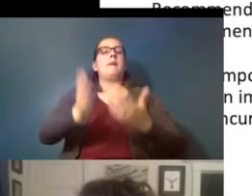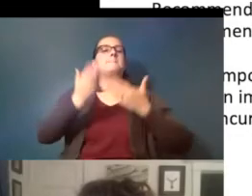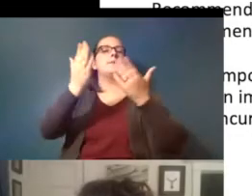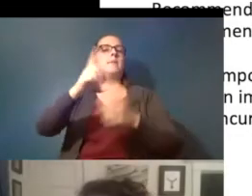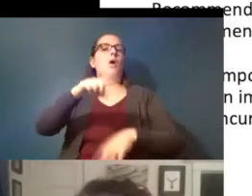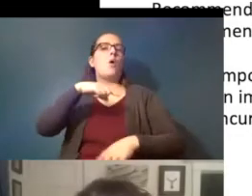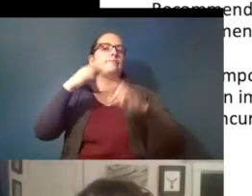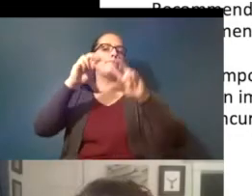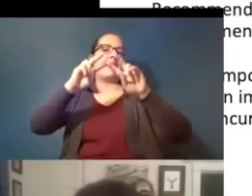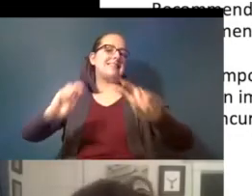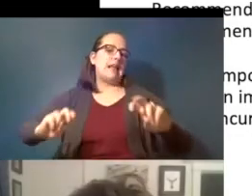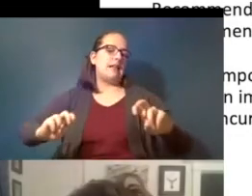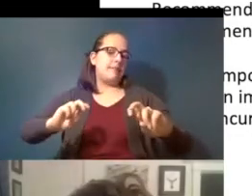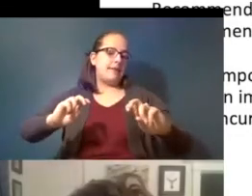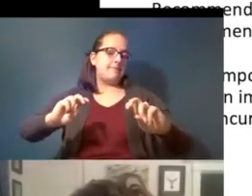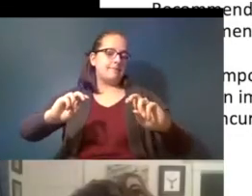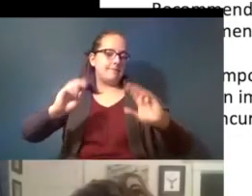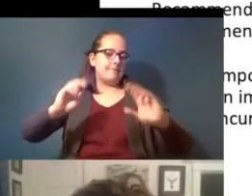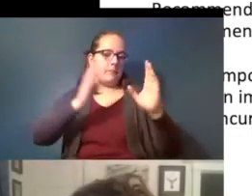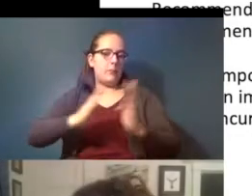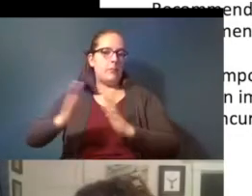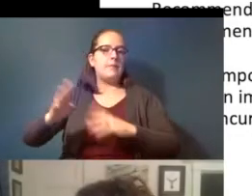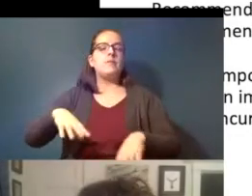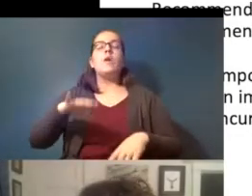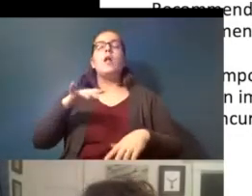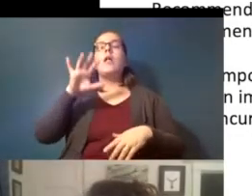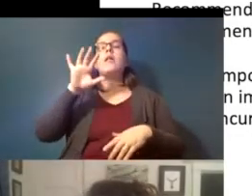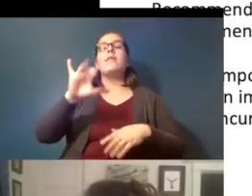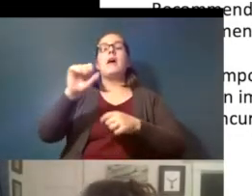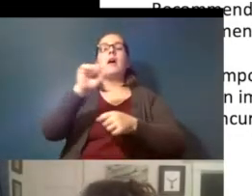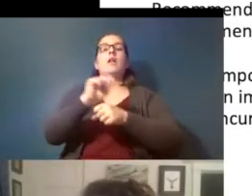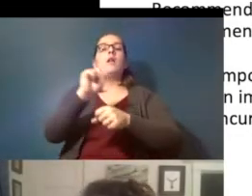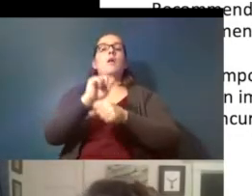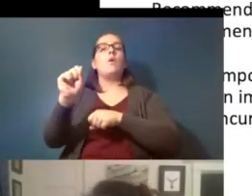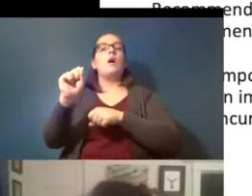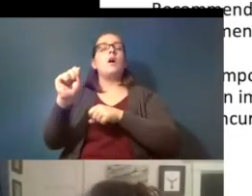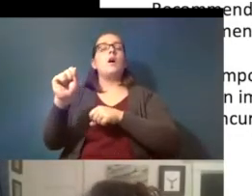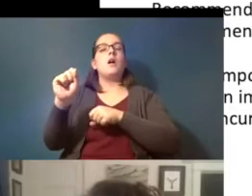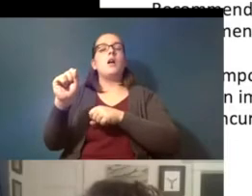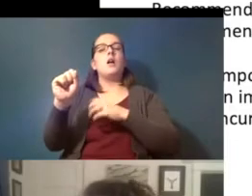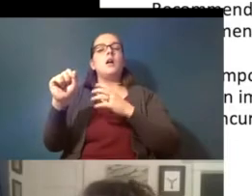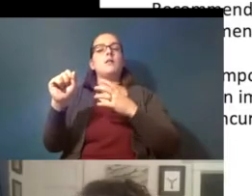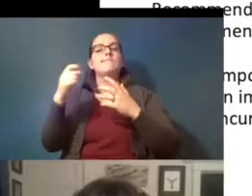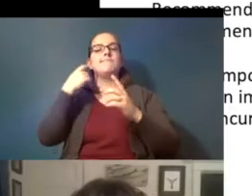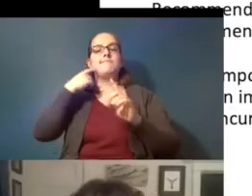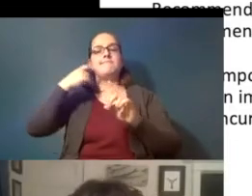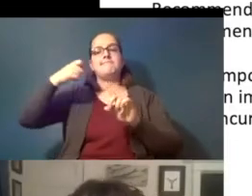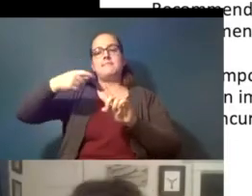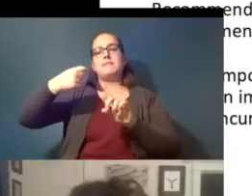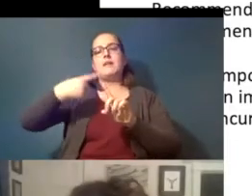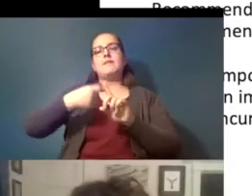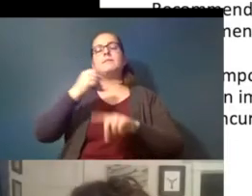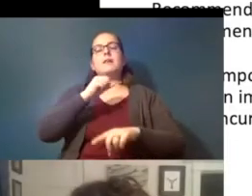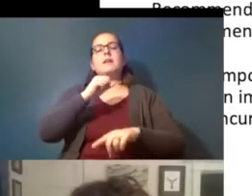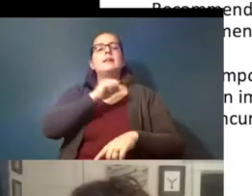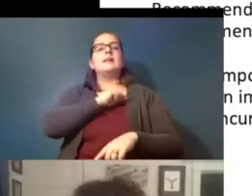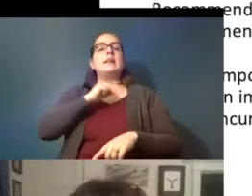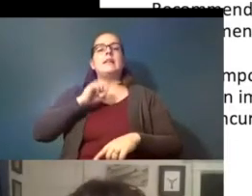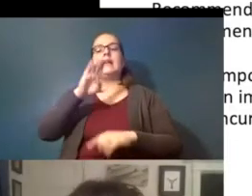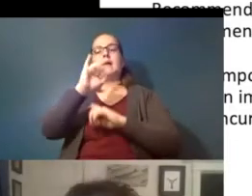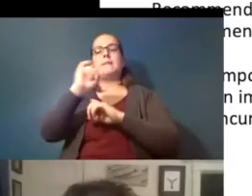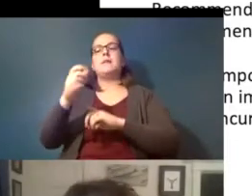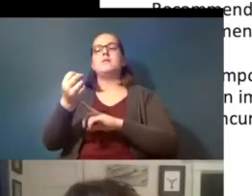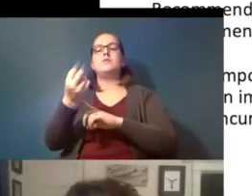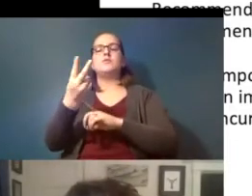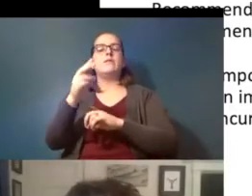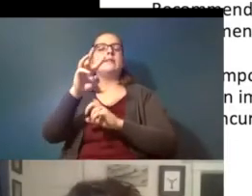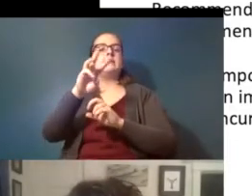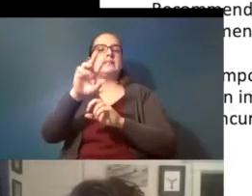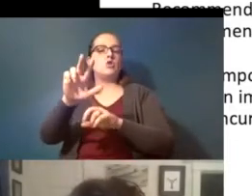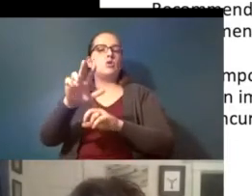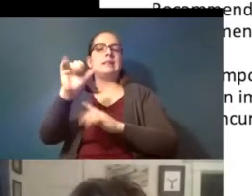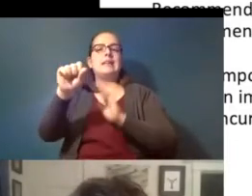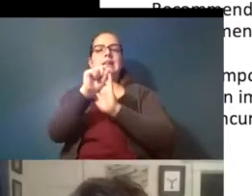and so this work was um was stimulated by senate bill 1263 which is the statewide microplastic